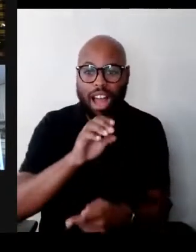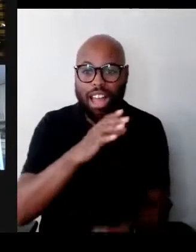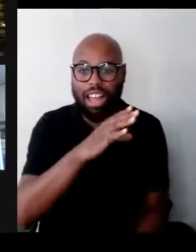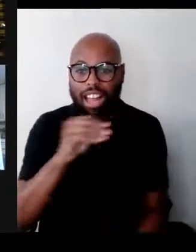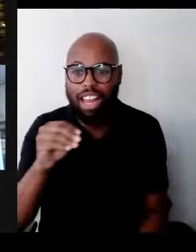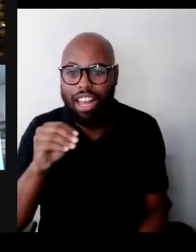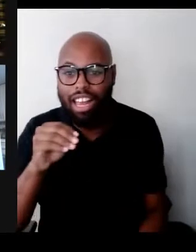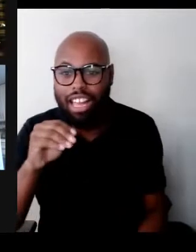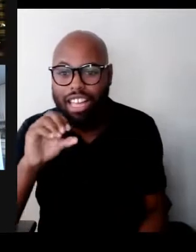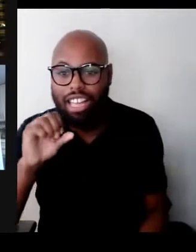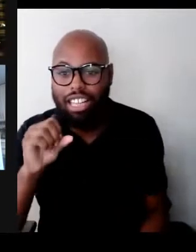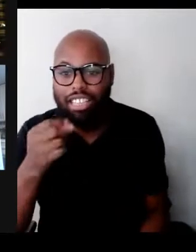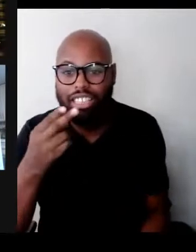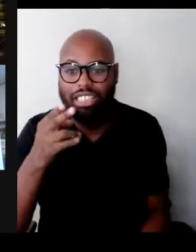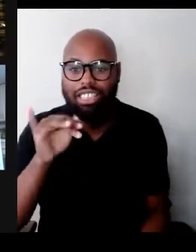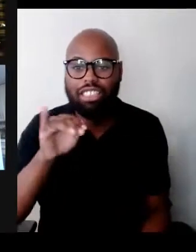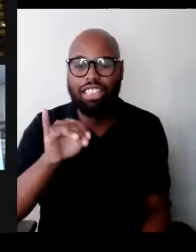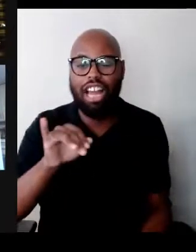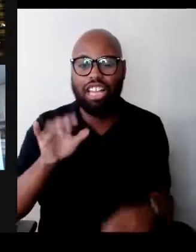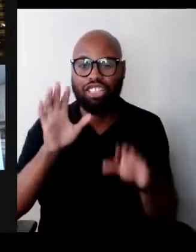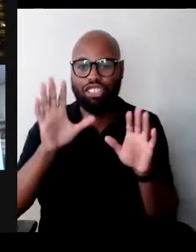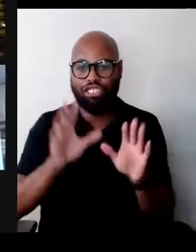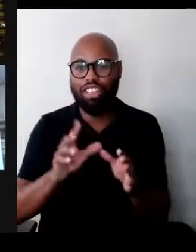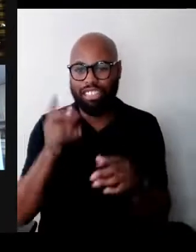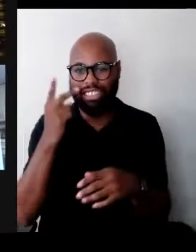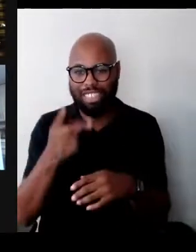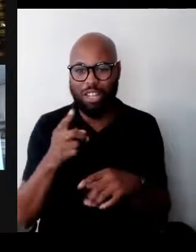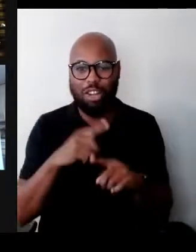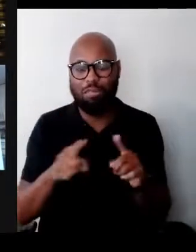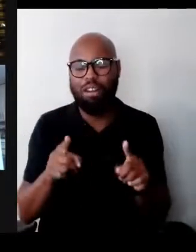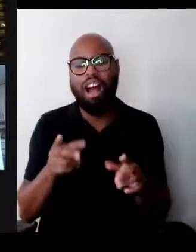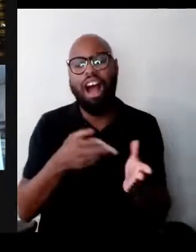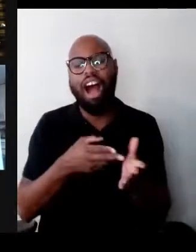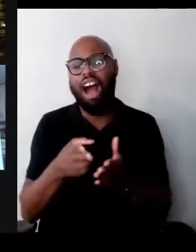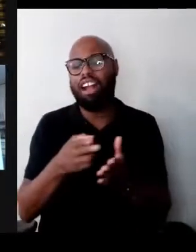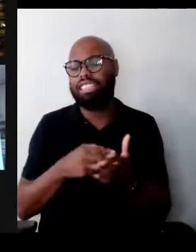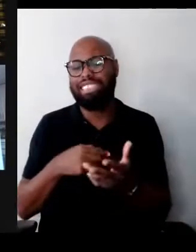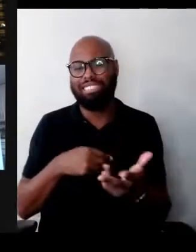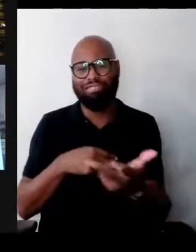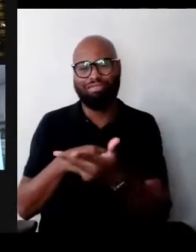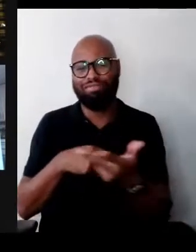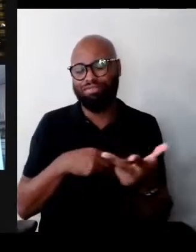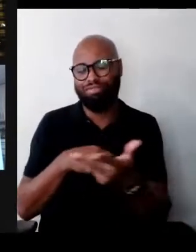but I just want to say Ilse, Sonja and Aliza, it's such a delight to be back in your company. Thank you.